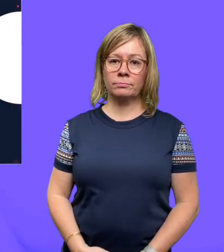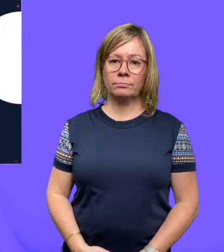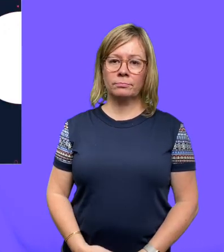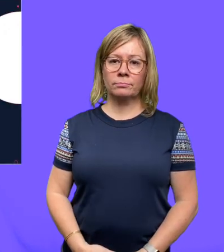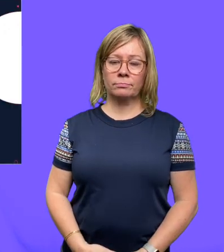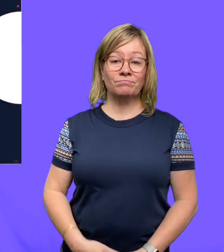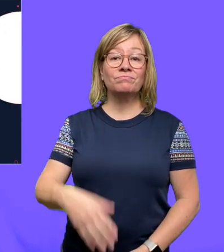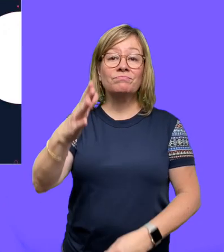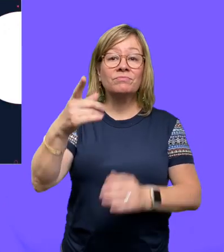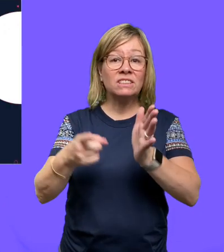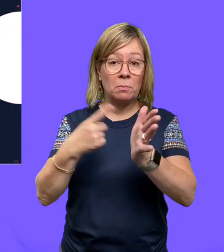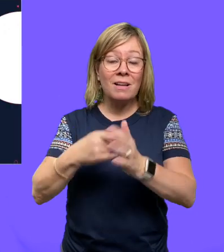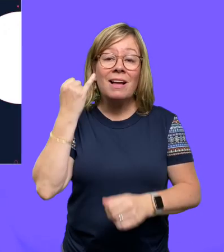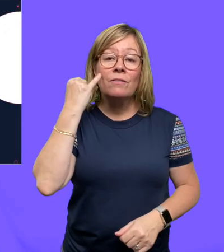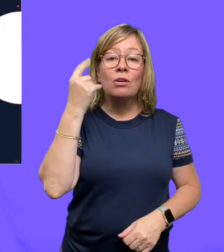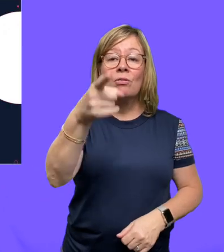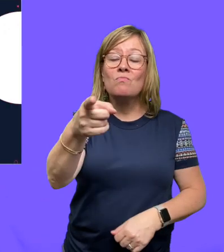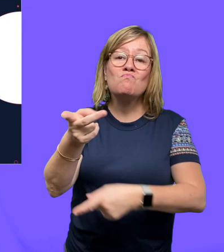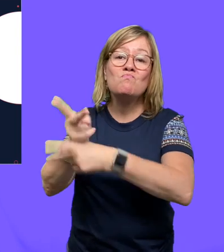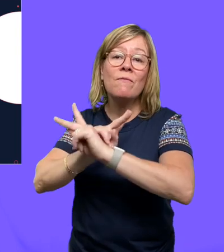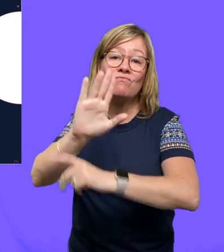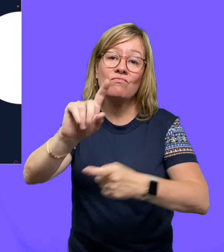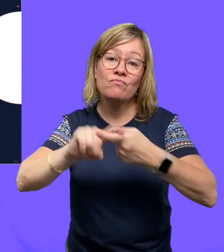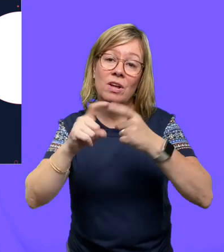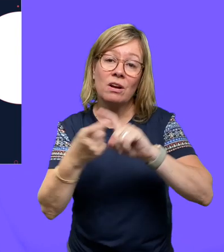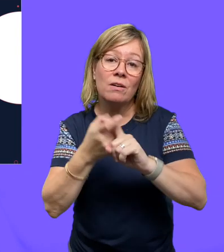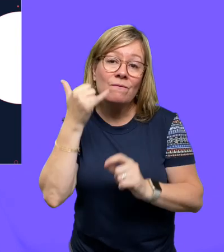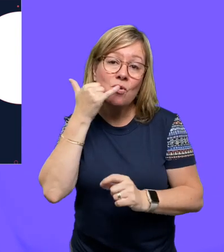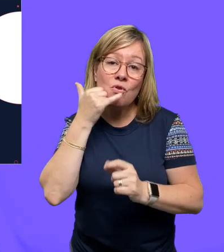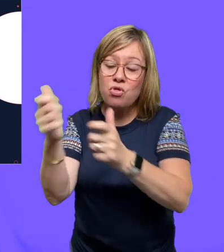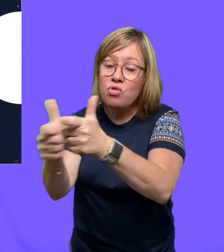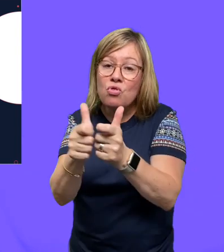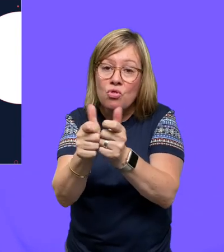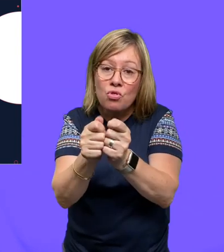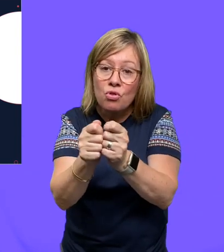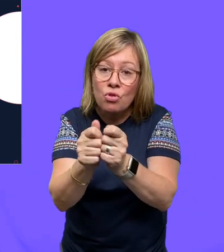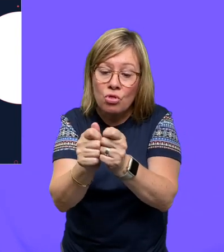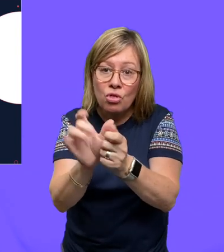Sometimes if you borrow your friends phone and start using it, if there's